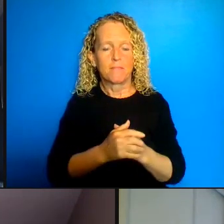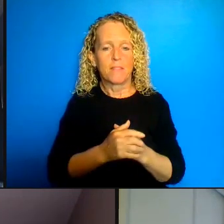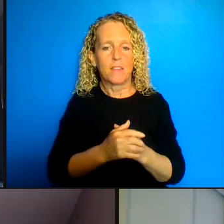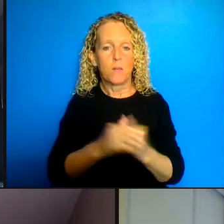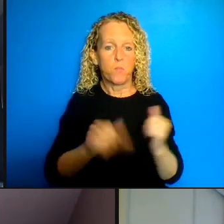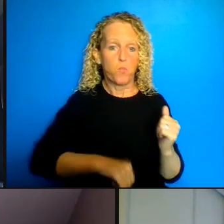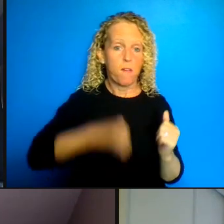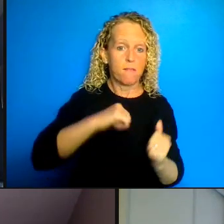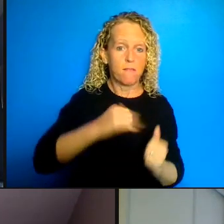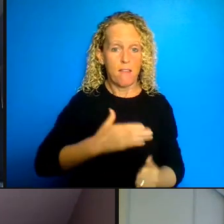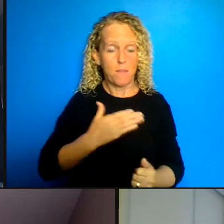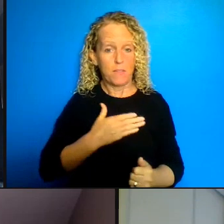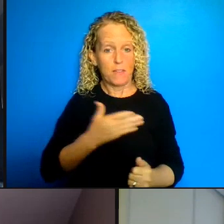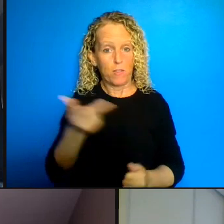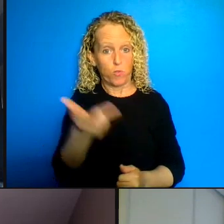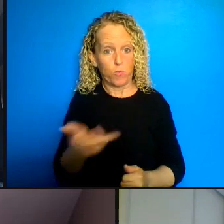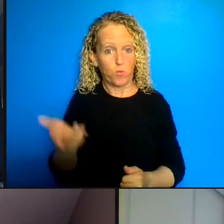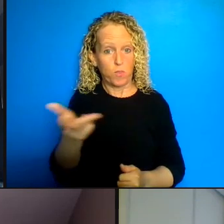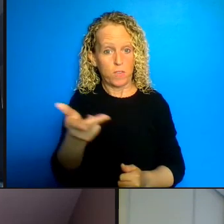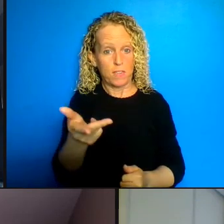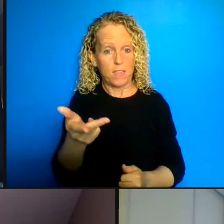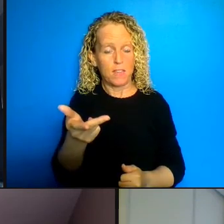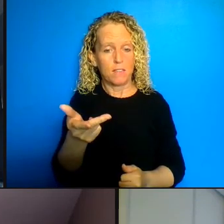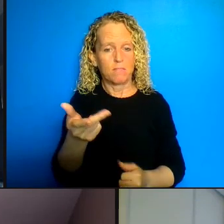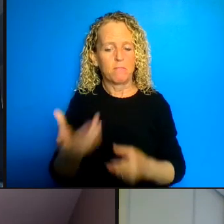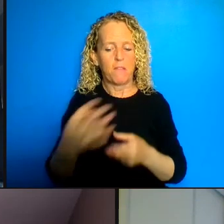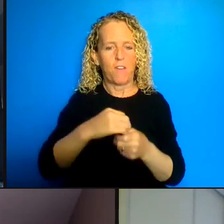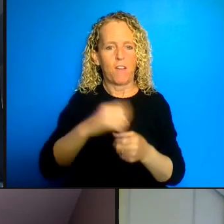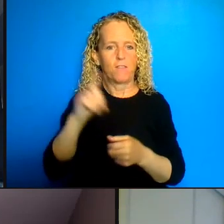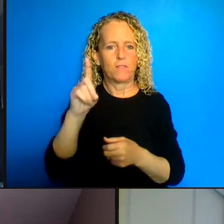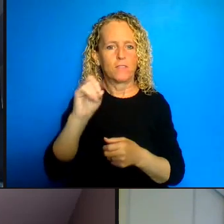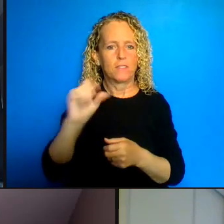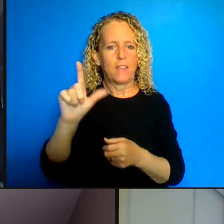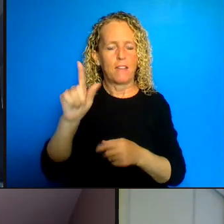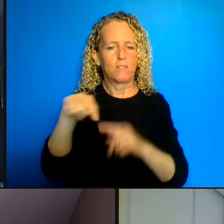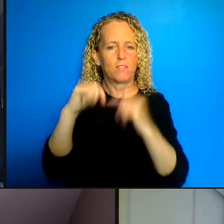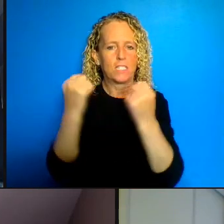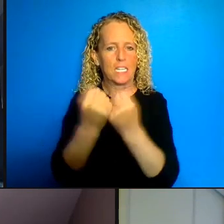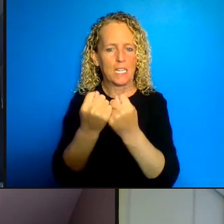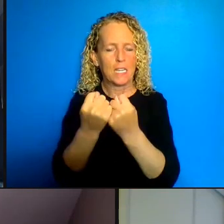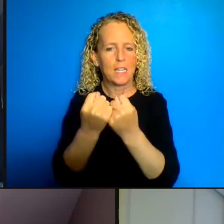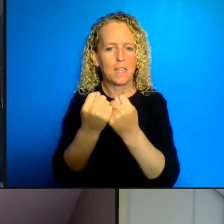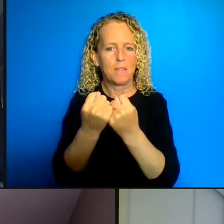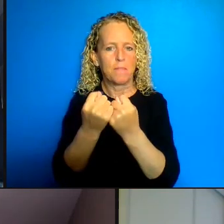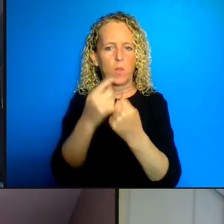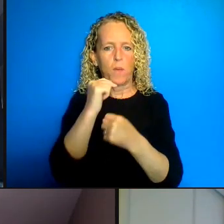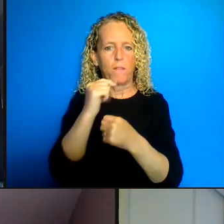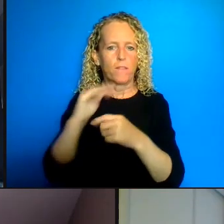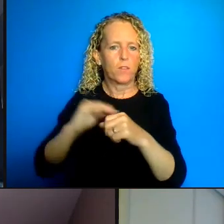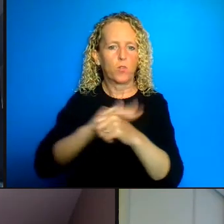a part of Dalhousie's team that receive a COVID-19 Rapid Response grant to work